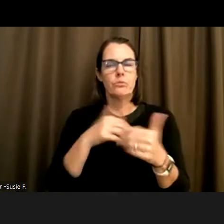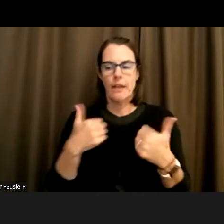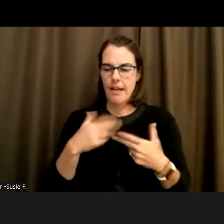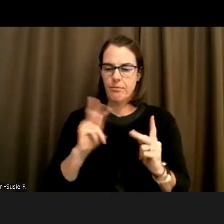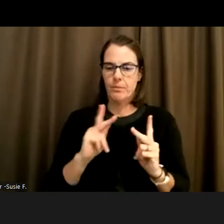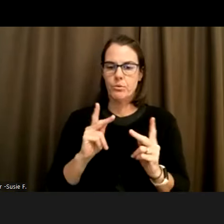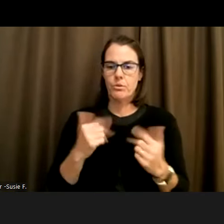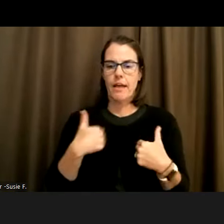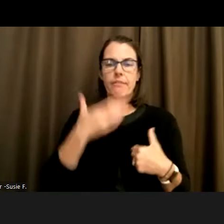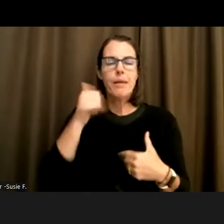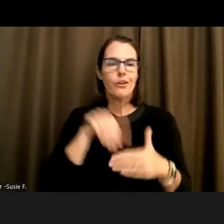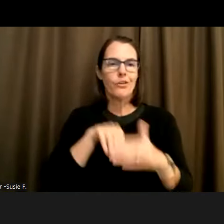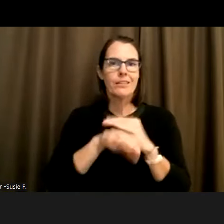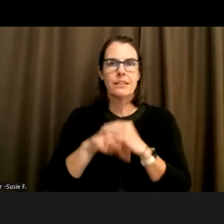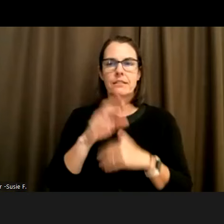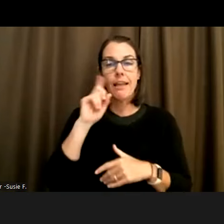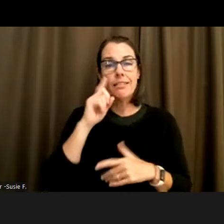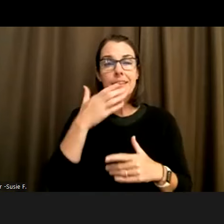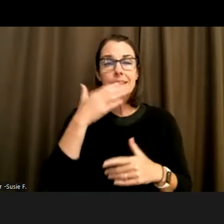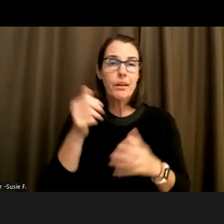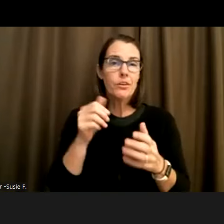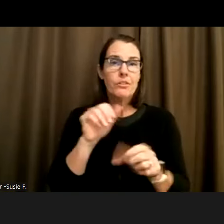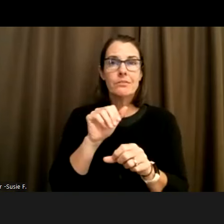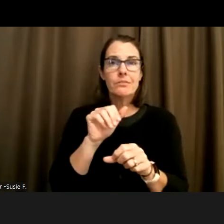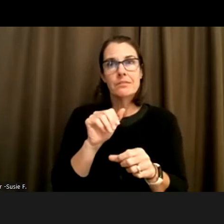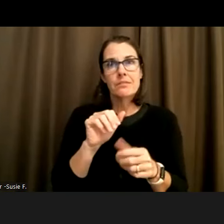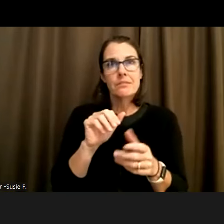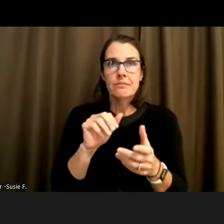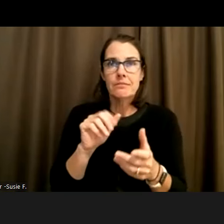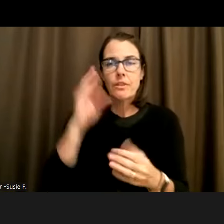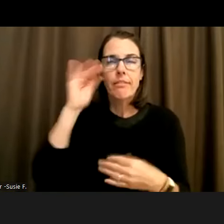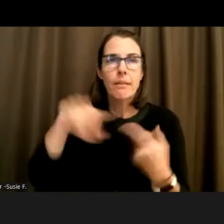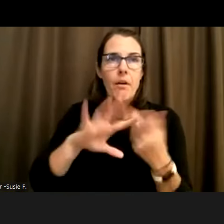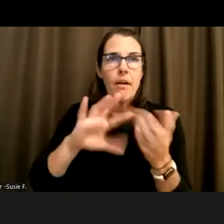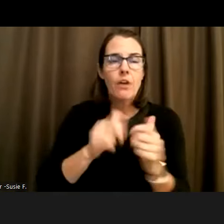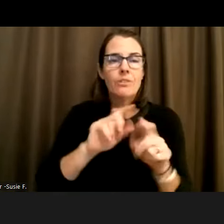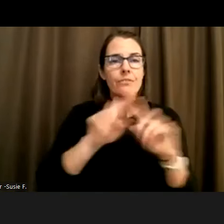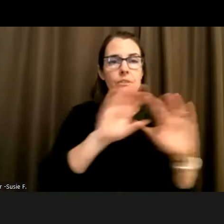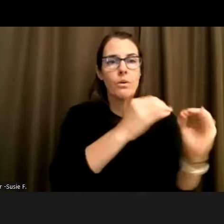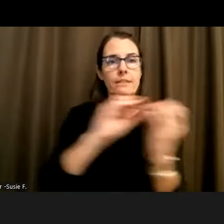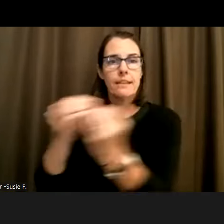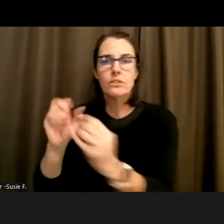organizations, whether it's working with RISE or allies or like a DHS community or a DDS community or different organizations,